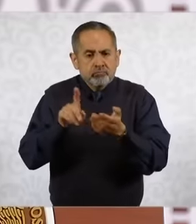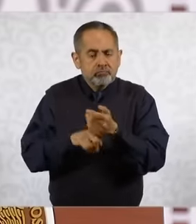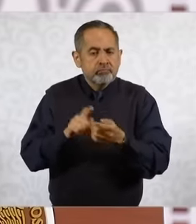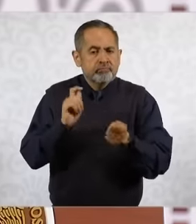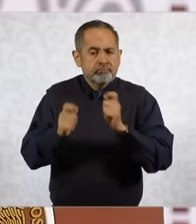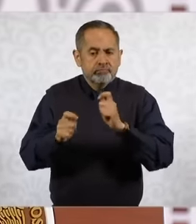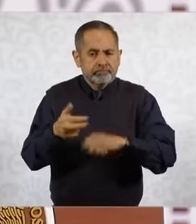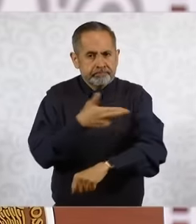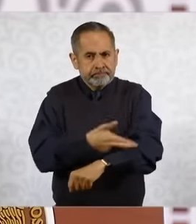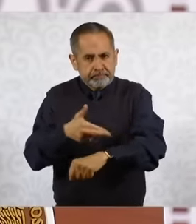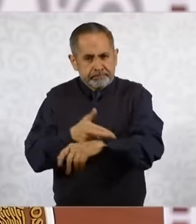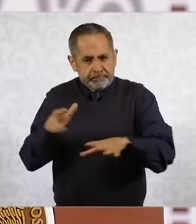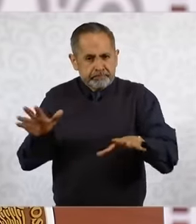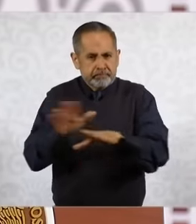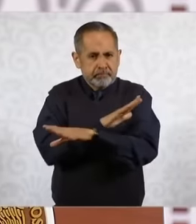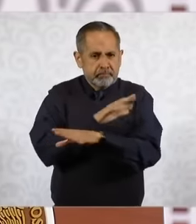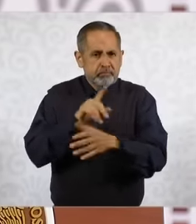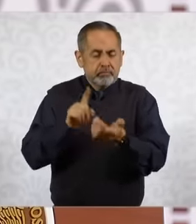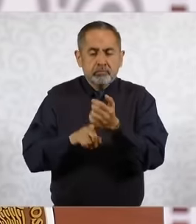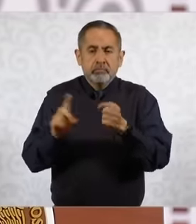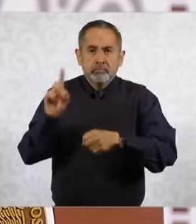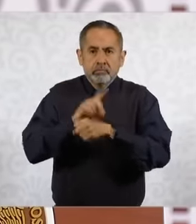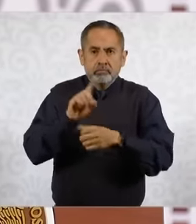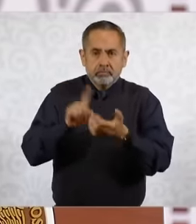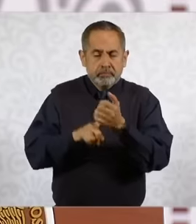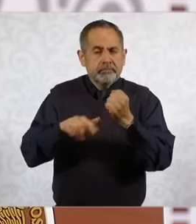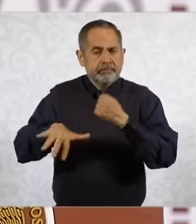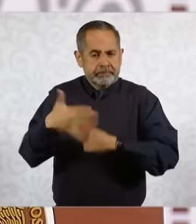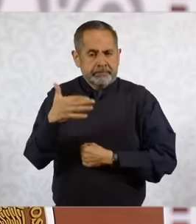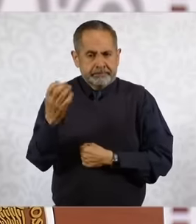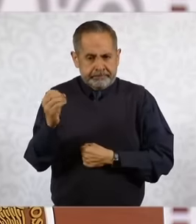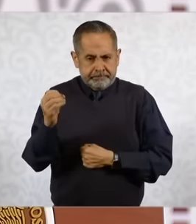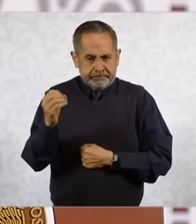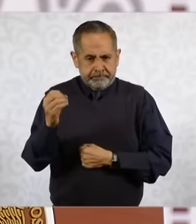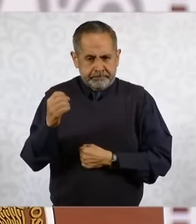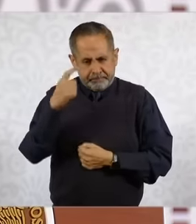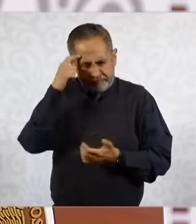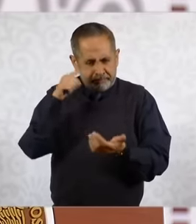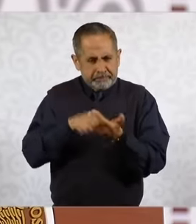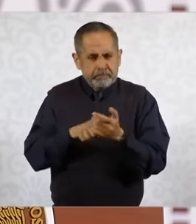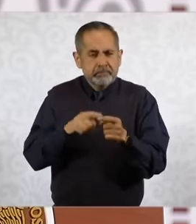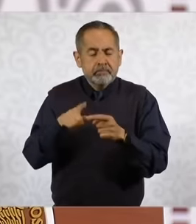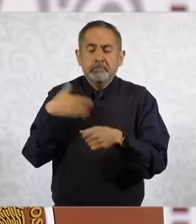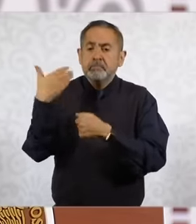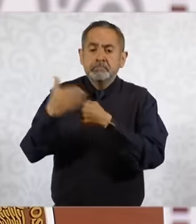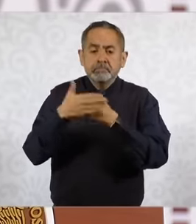the judiciary On October 15, if I'm not mistaken, the call by